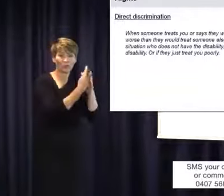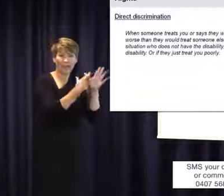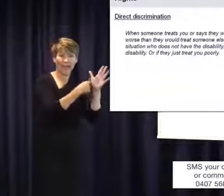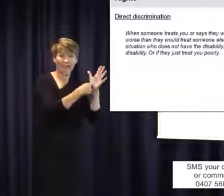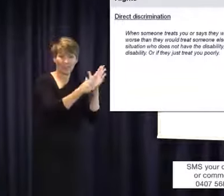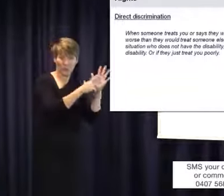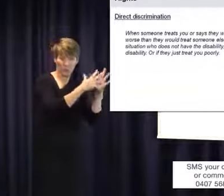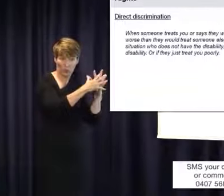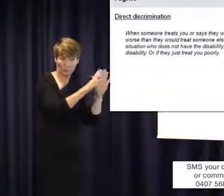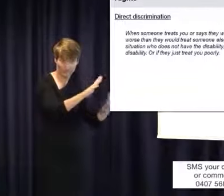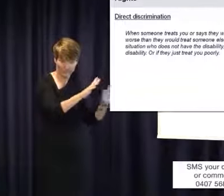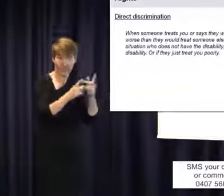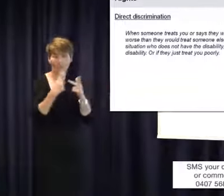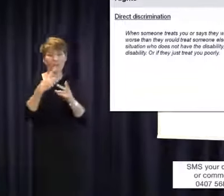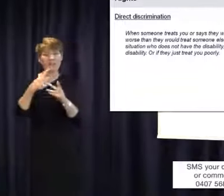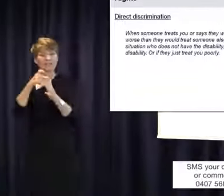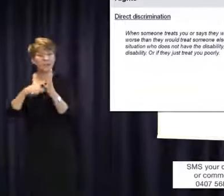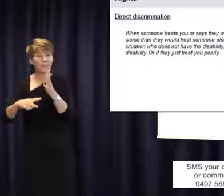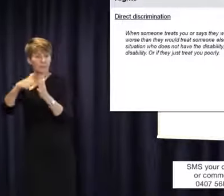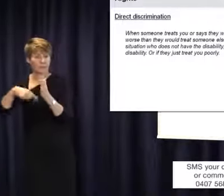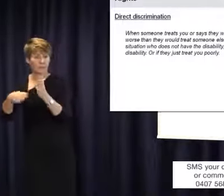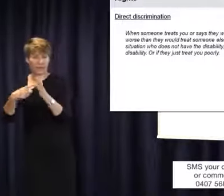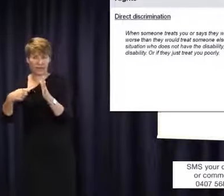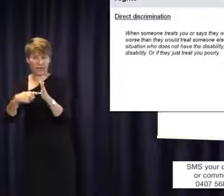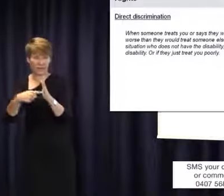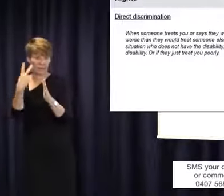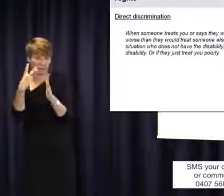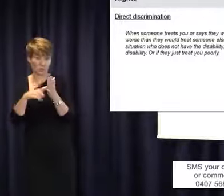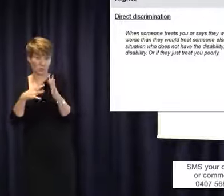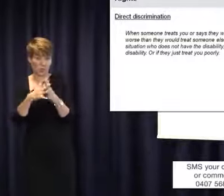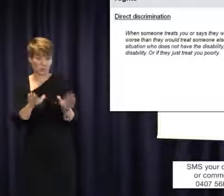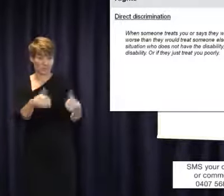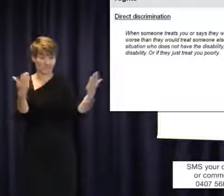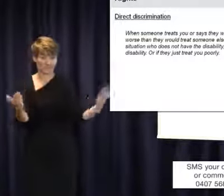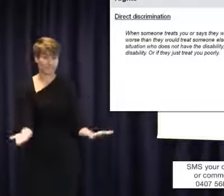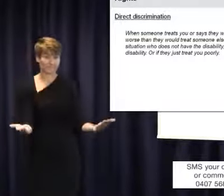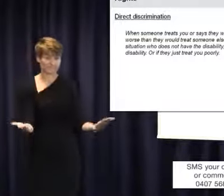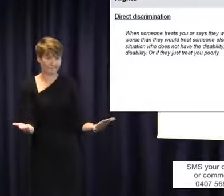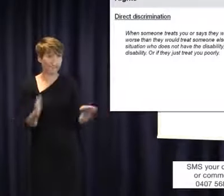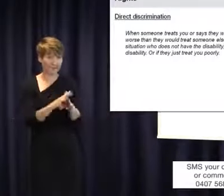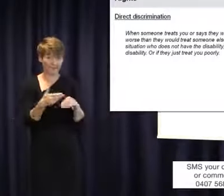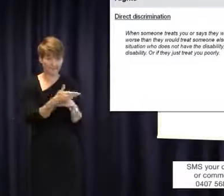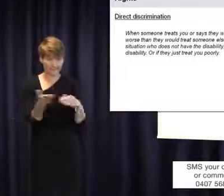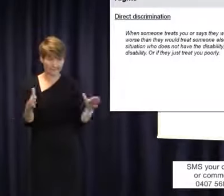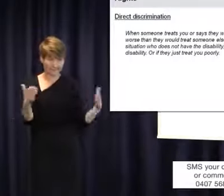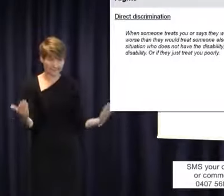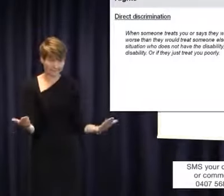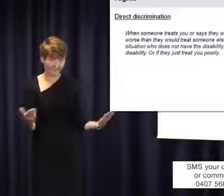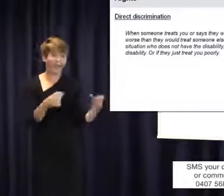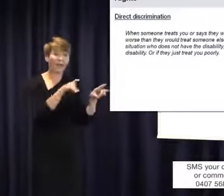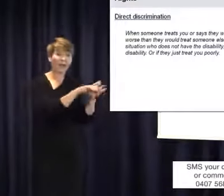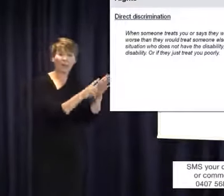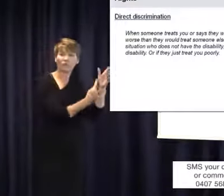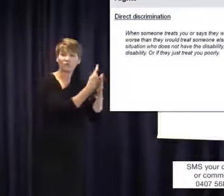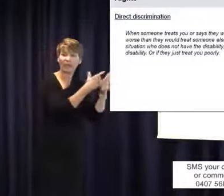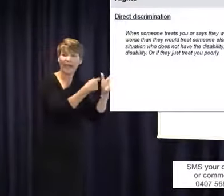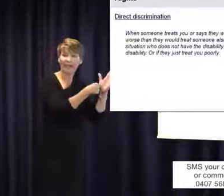is the Disability Discrimination Act. The Equal Opportunity Act covers all Victorians